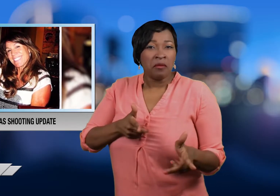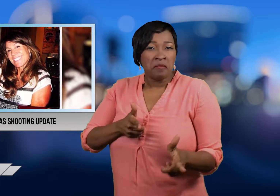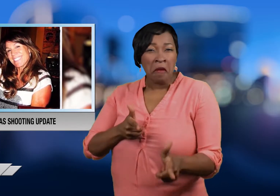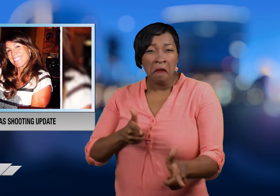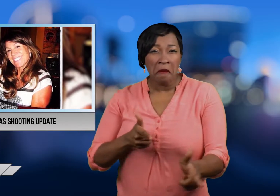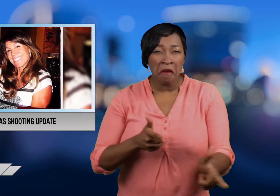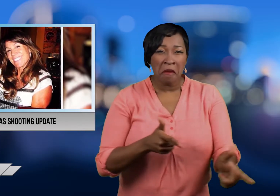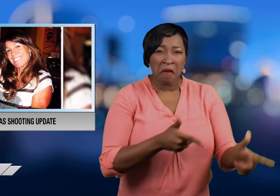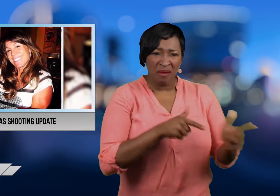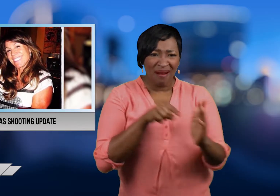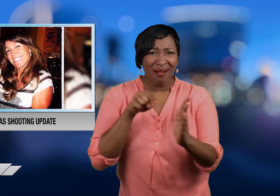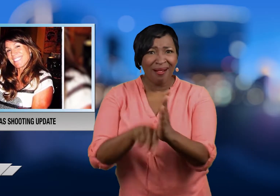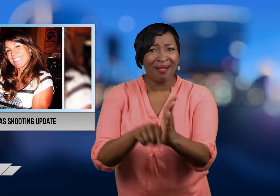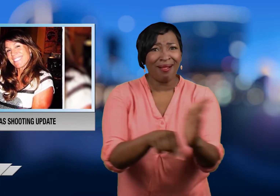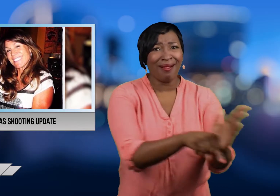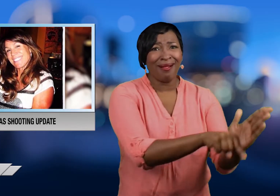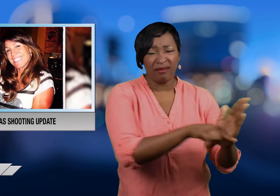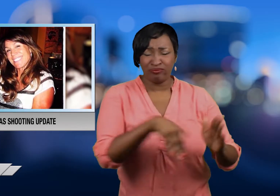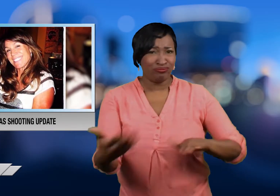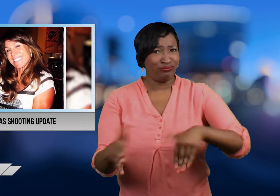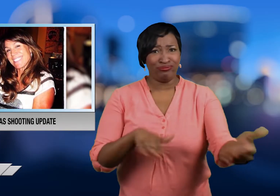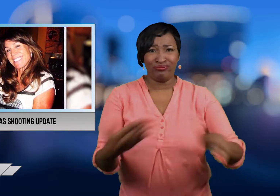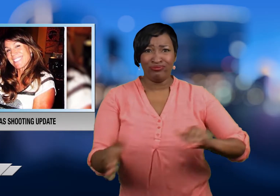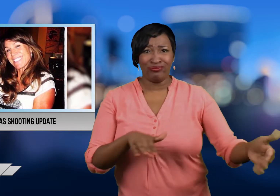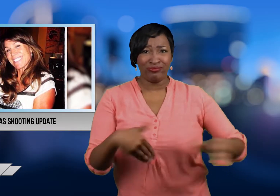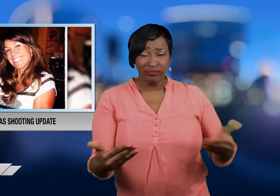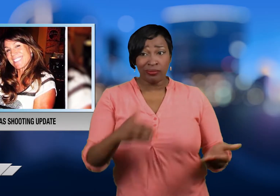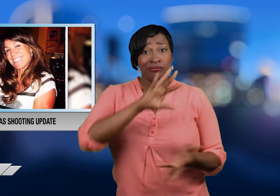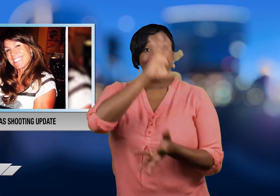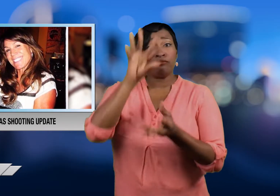opened fire on throngs of people below. A